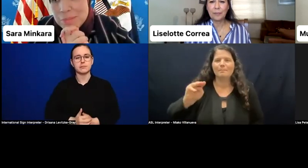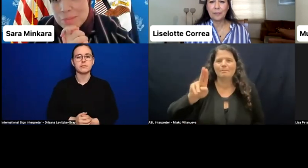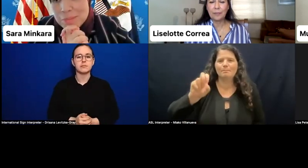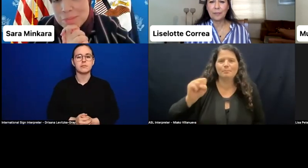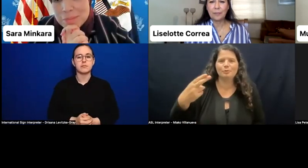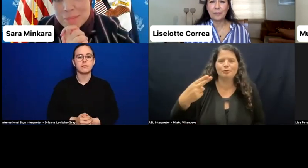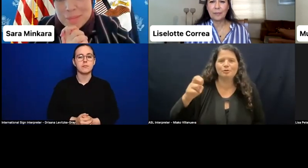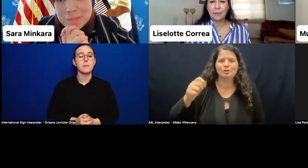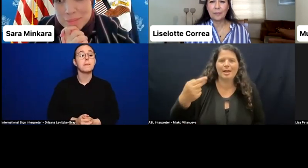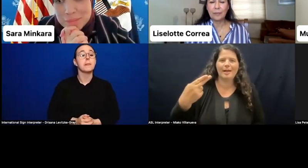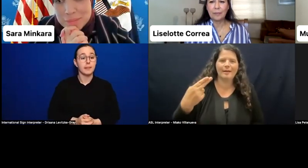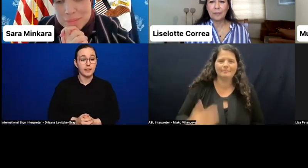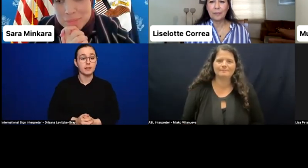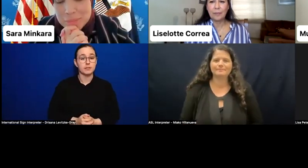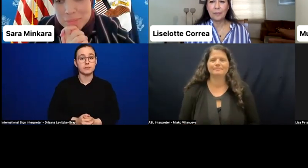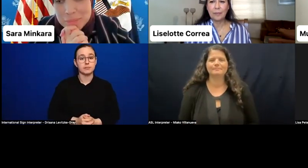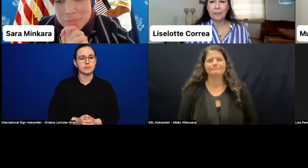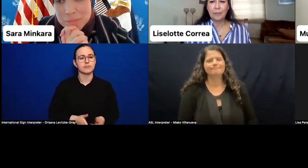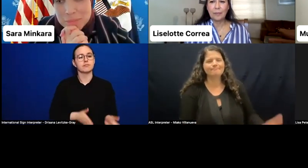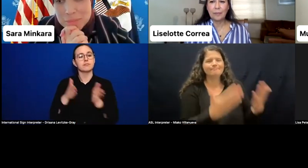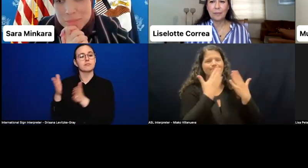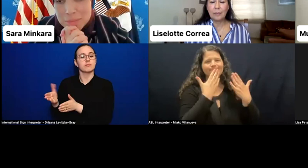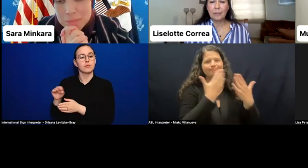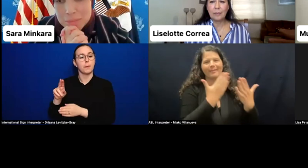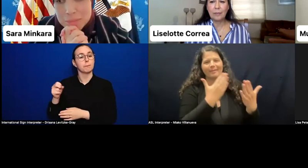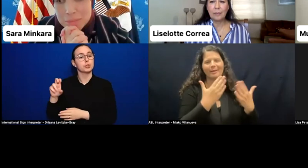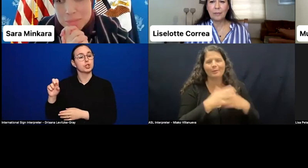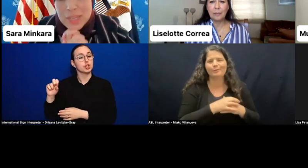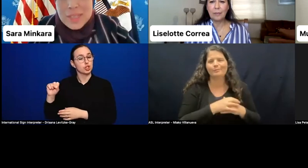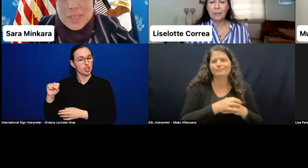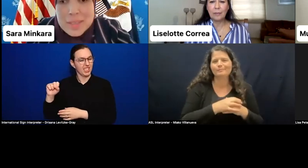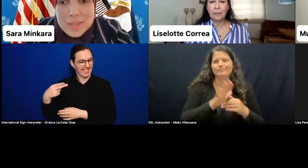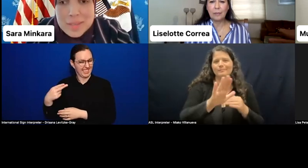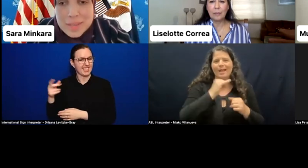Thank you. About your last question, I want to highlight the importance